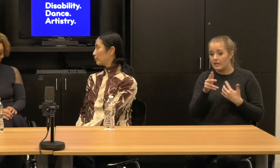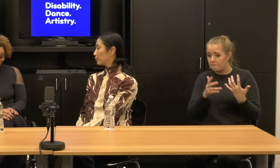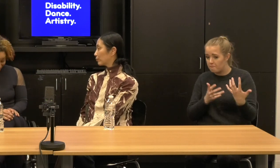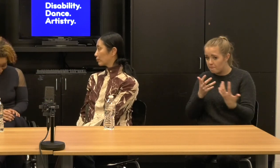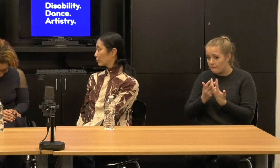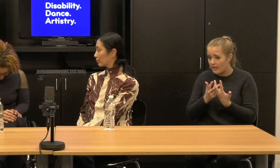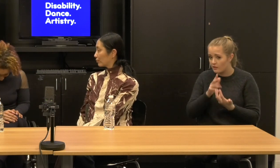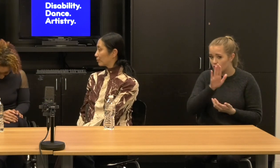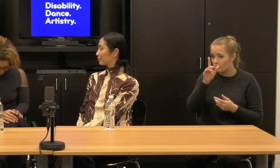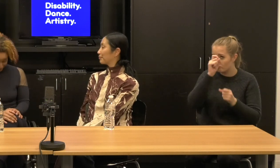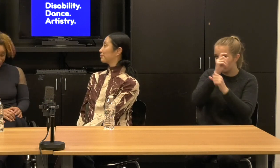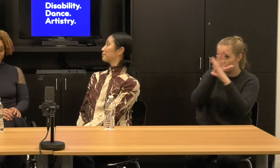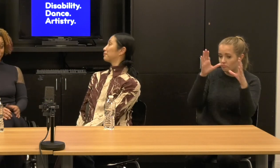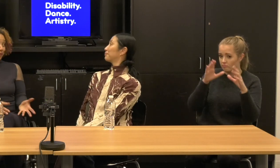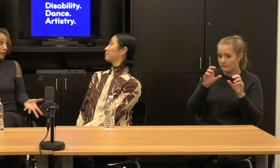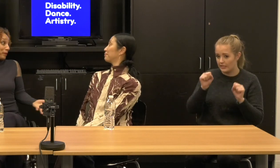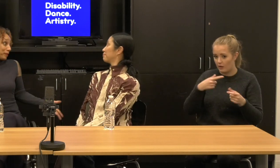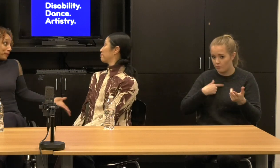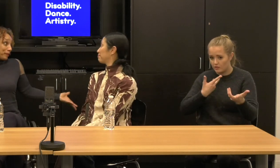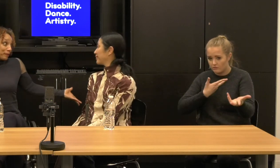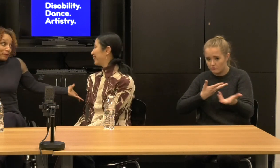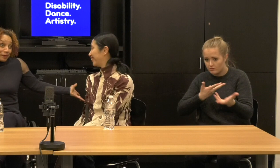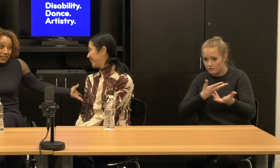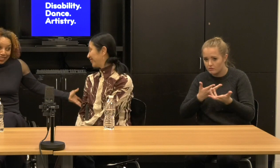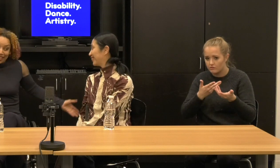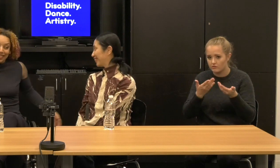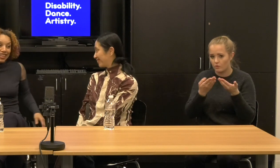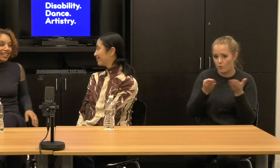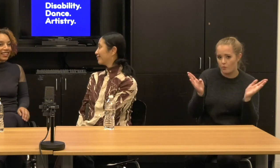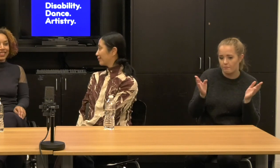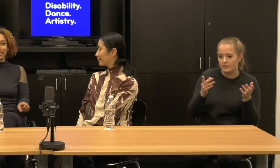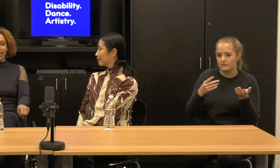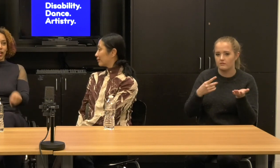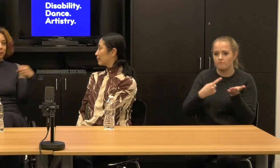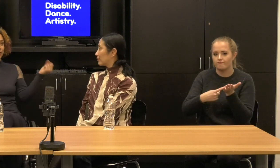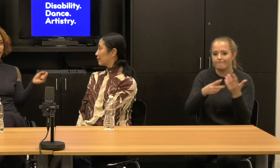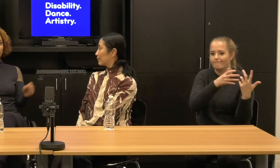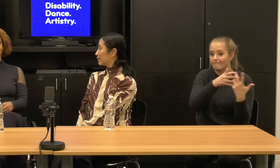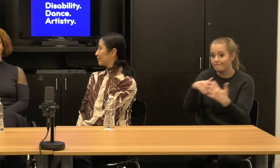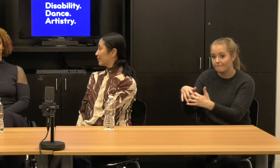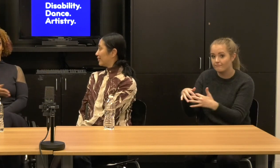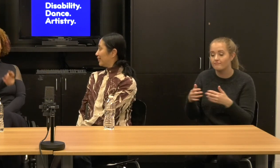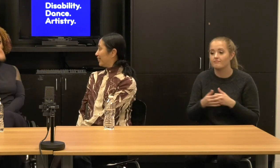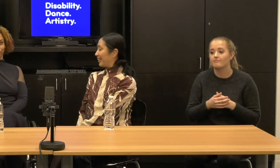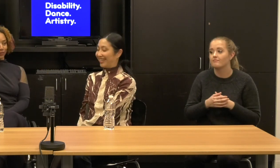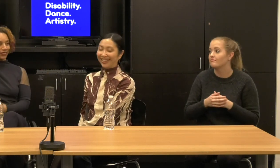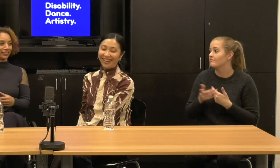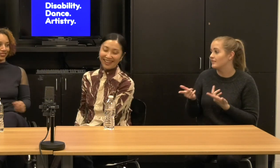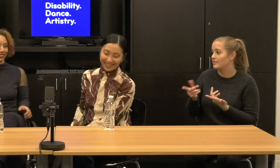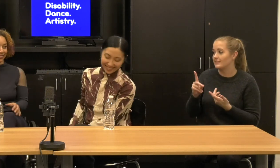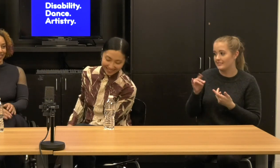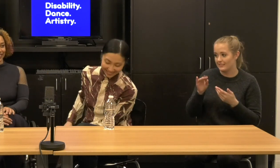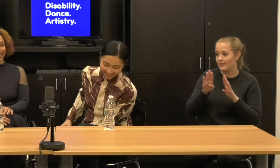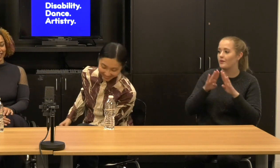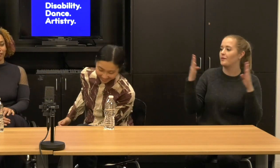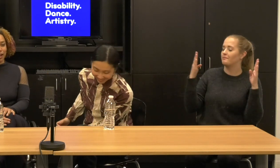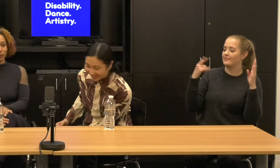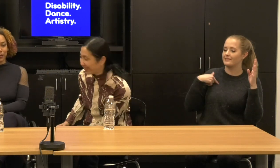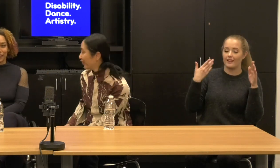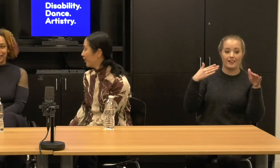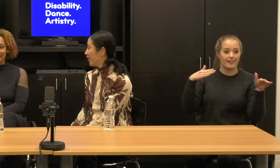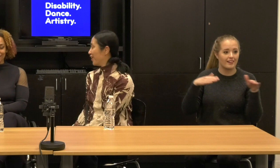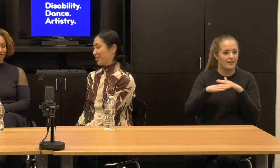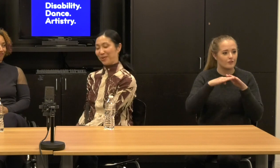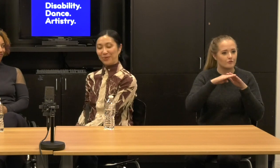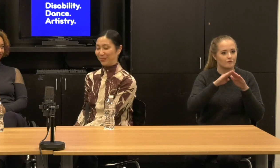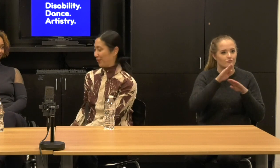And then, and then, and then Janet opened the door, the ramp road on him.